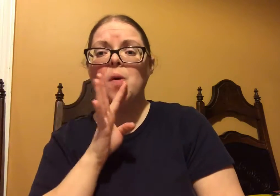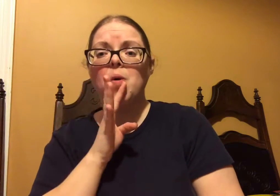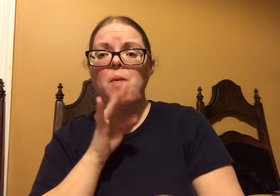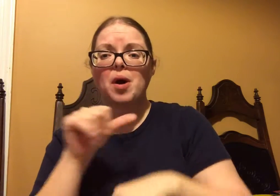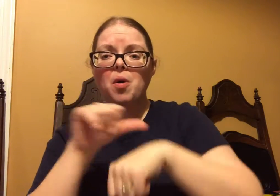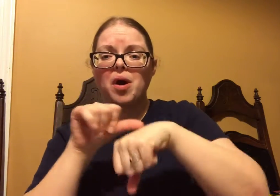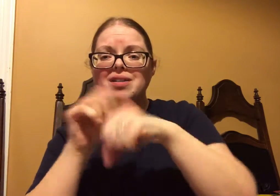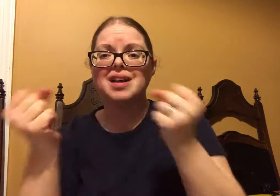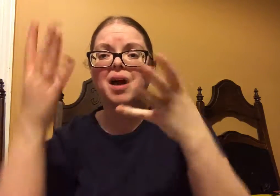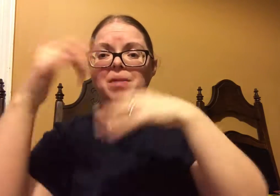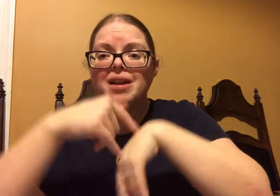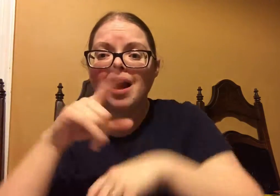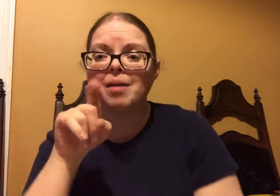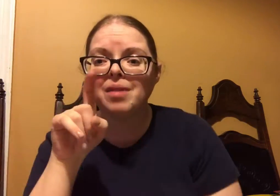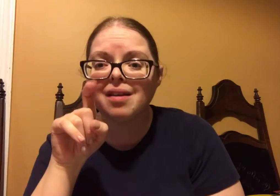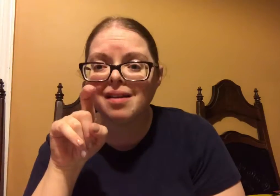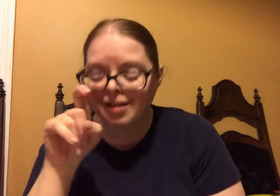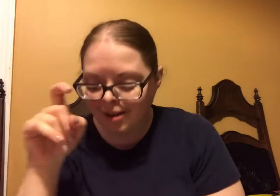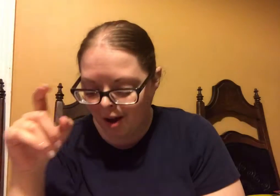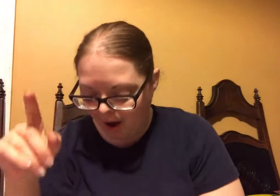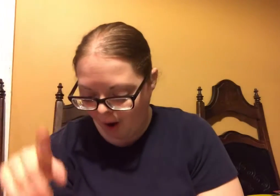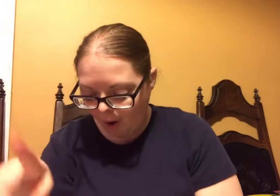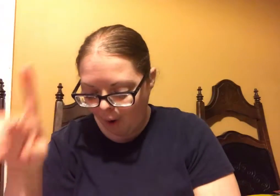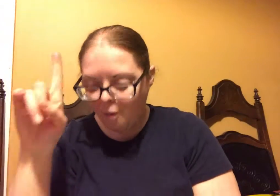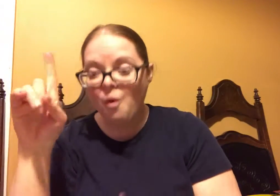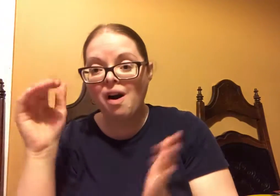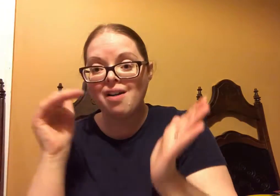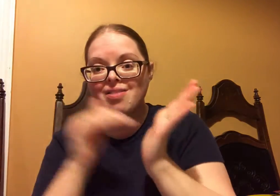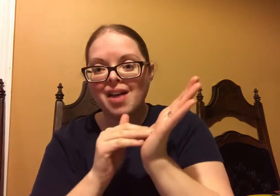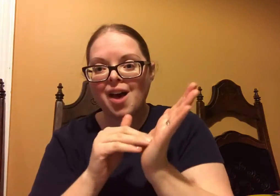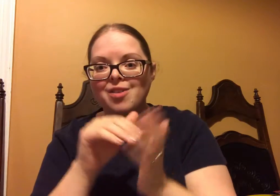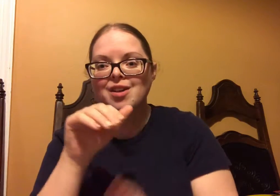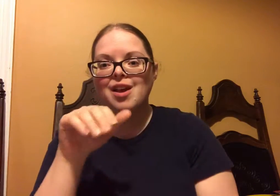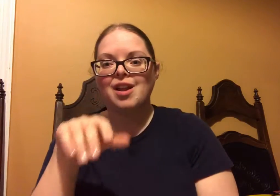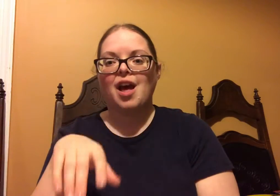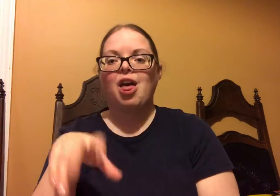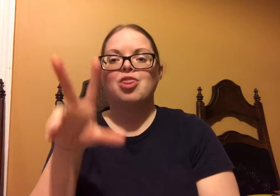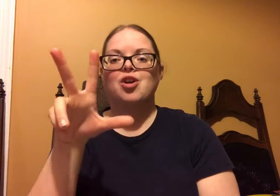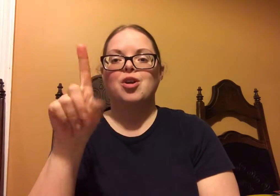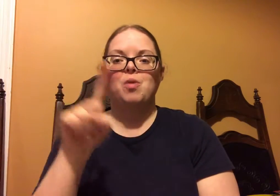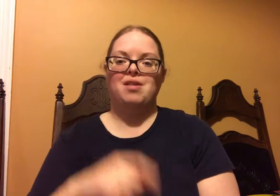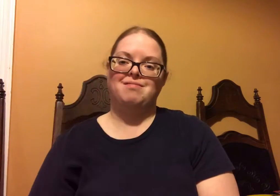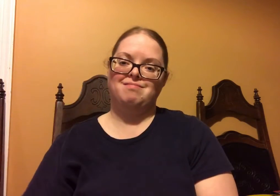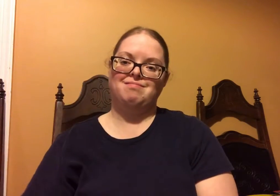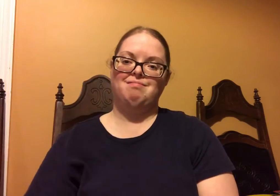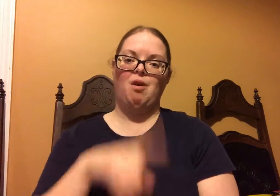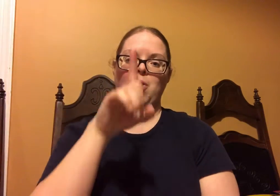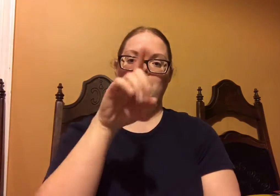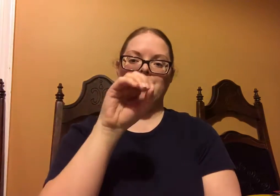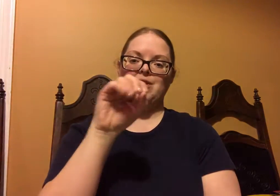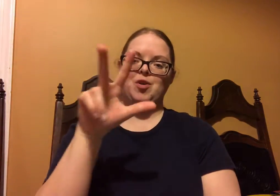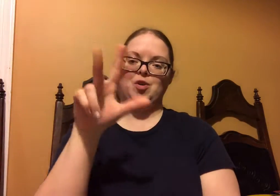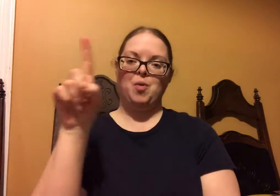And did you know in the Bible - do you know how many times it's mentioned in the Bible?